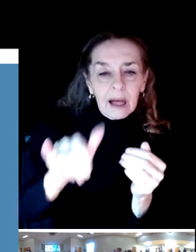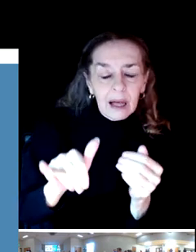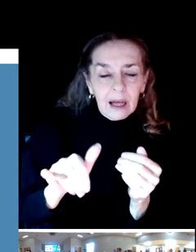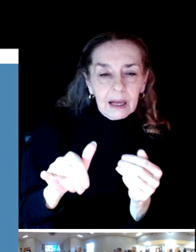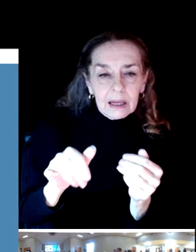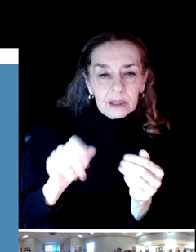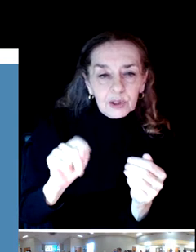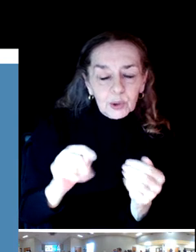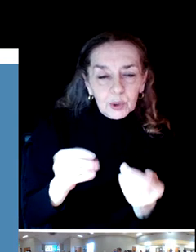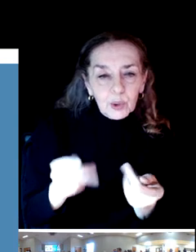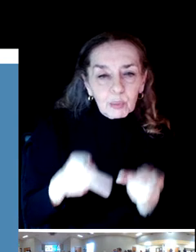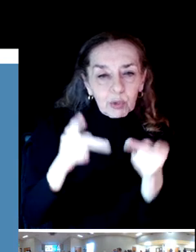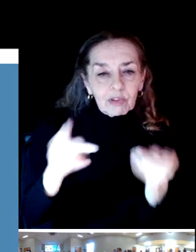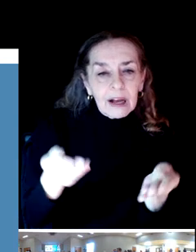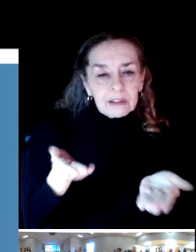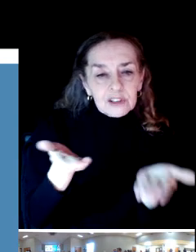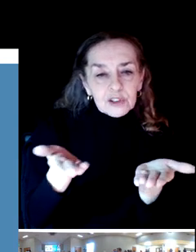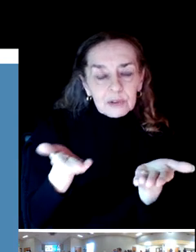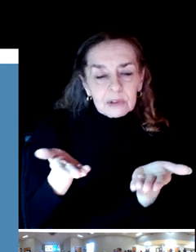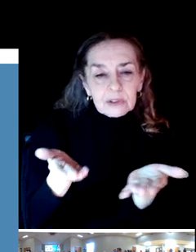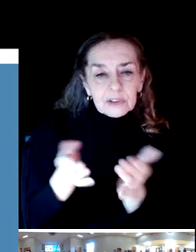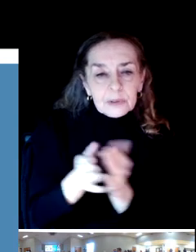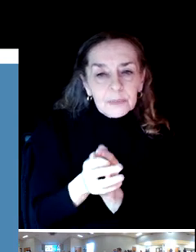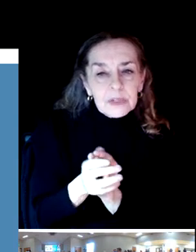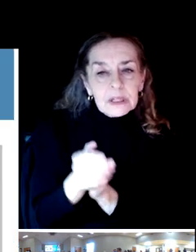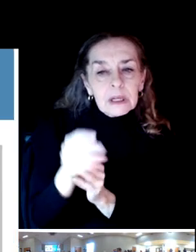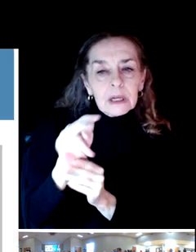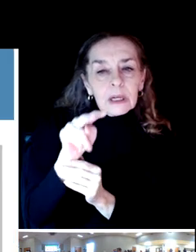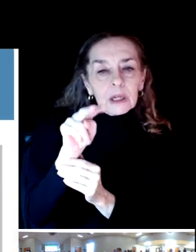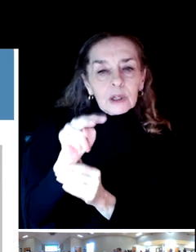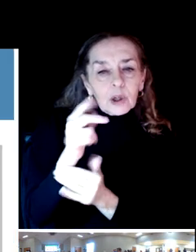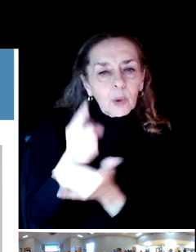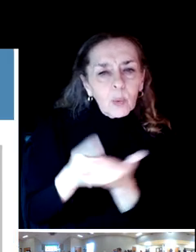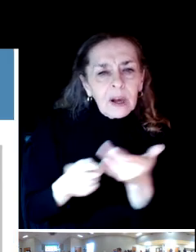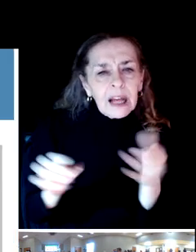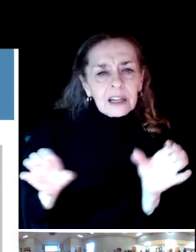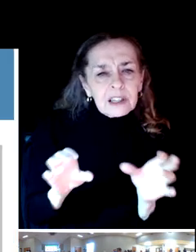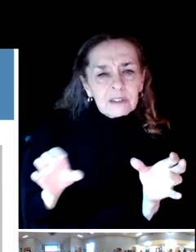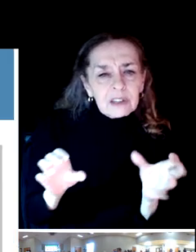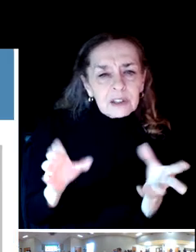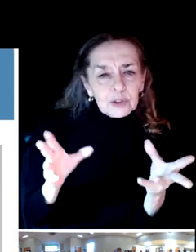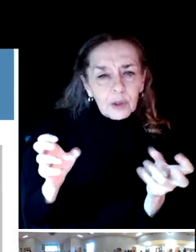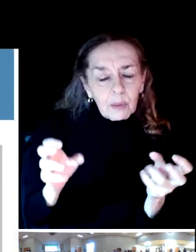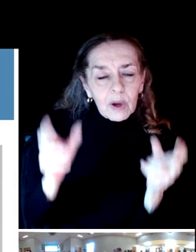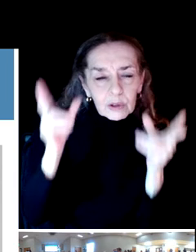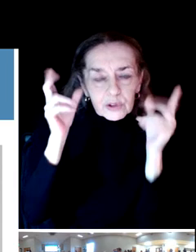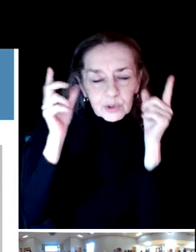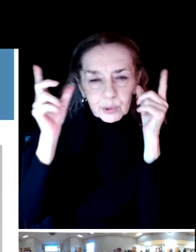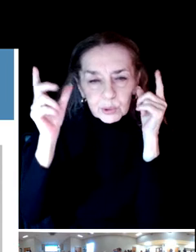So let's look at the activities that people told us they would like the district to consider.